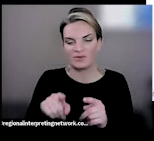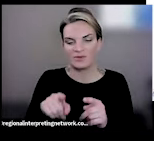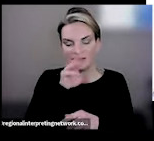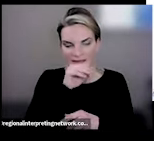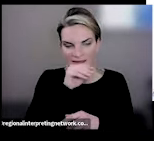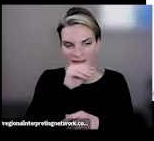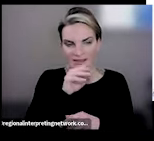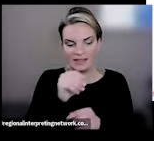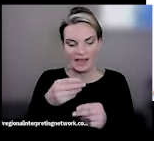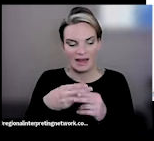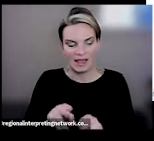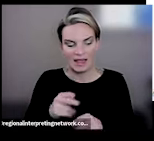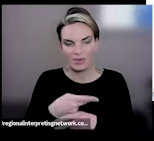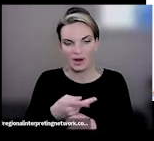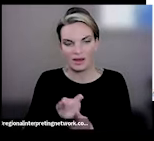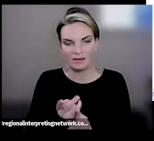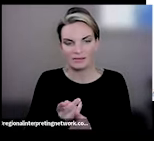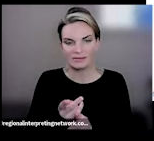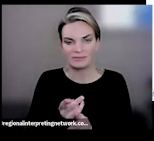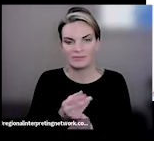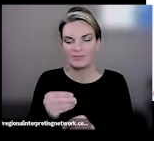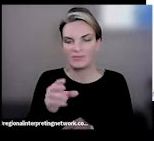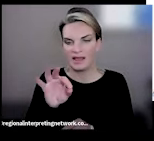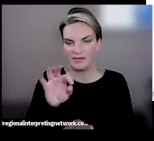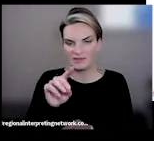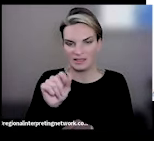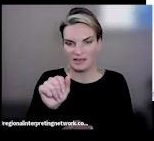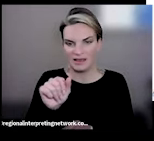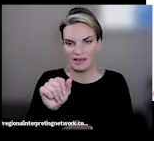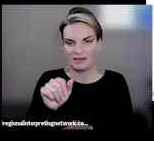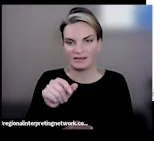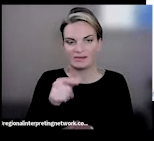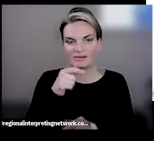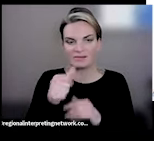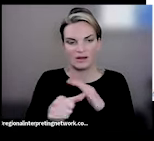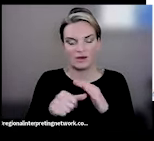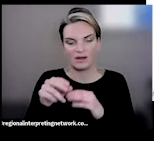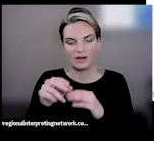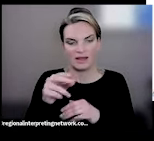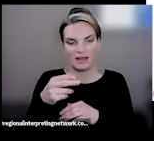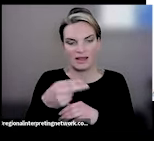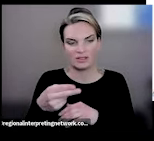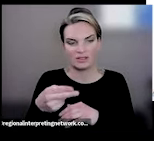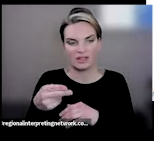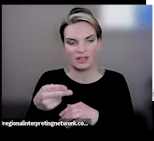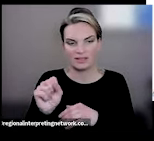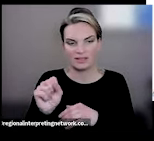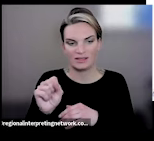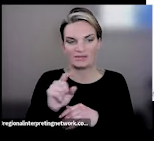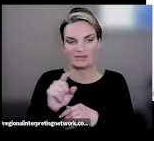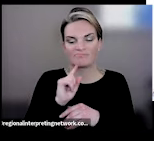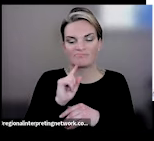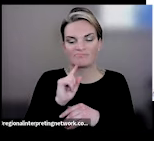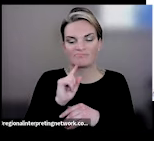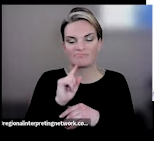egg products, and then the FDA, which is under HHS, is responsible for all other products